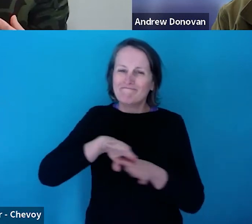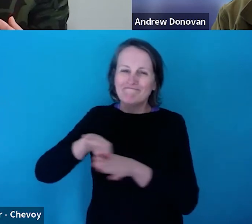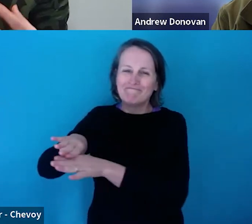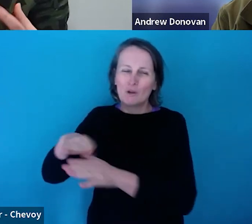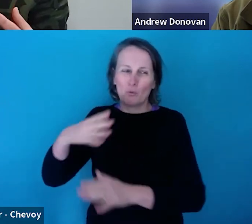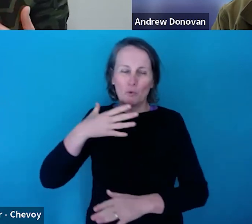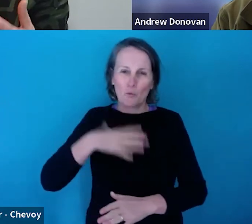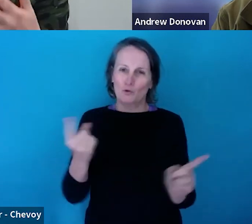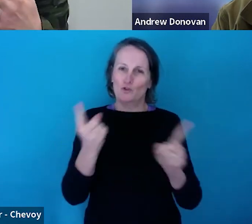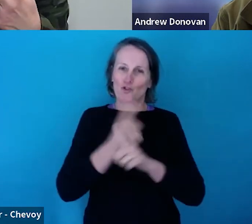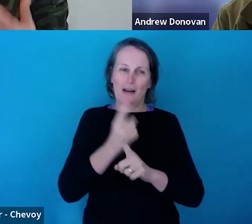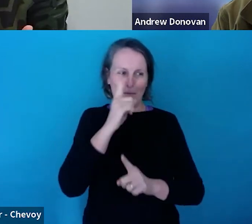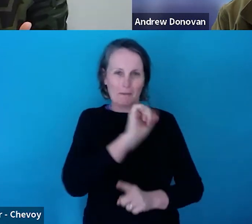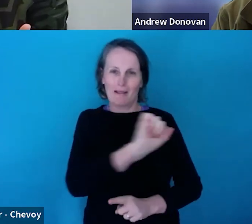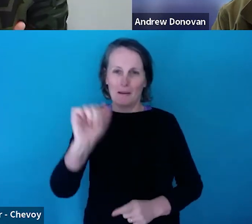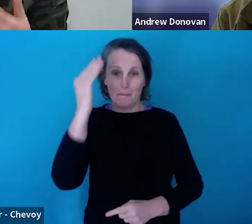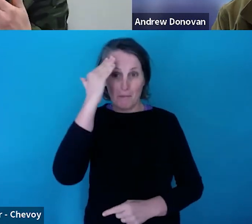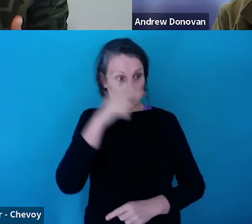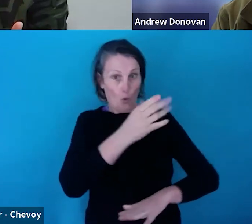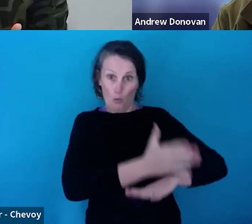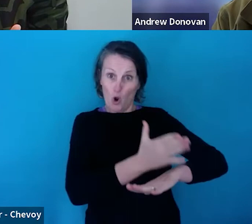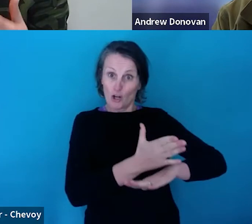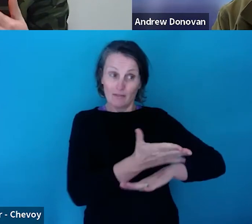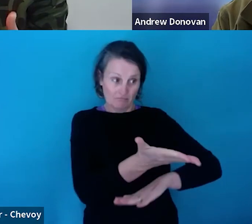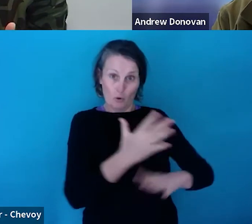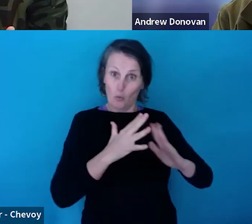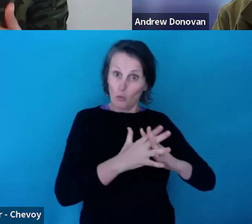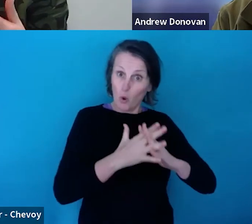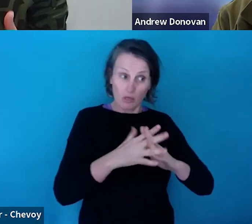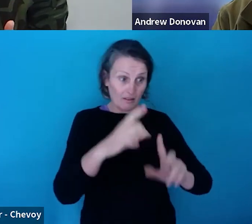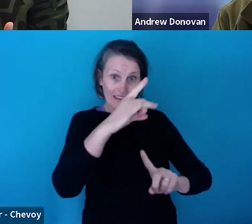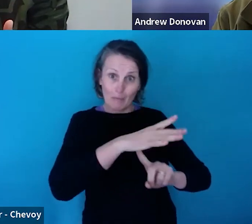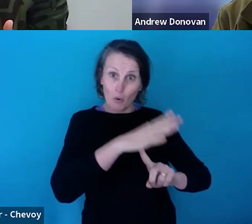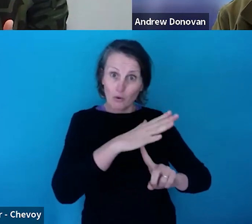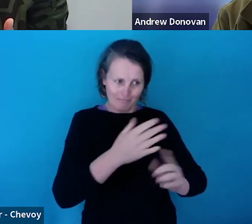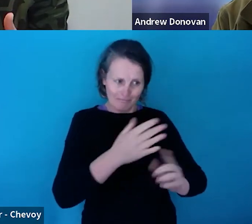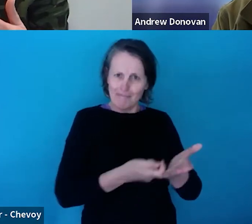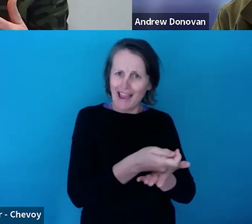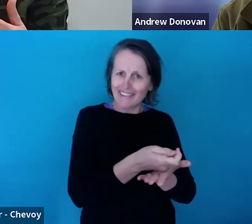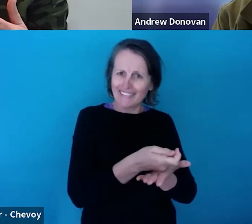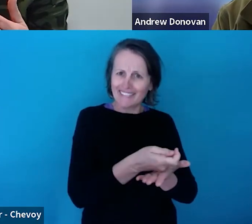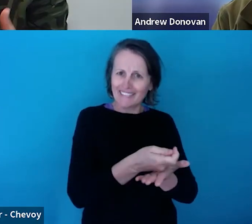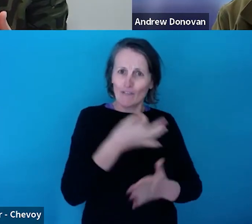Because you're working, your work is valid, it's important, and you should be paid for it.